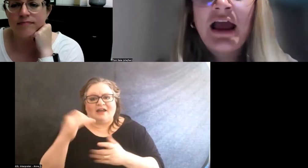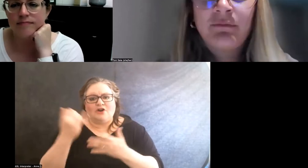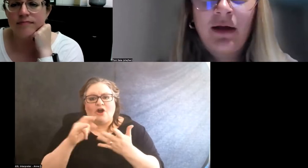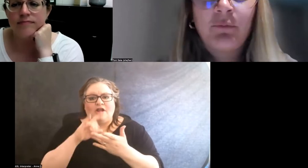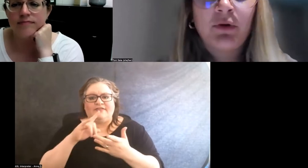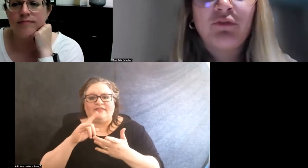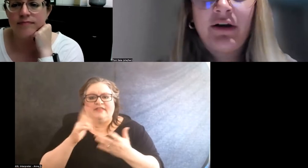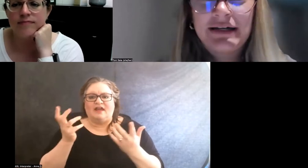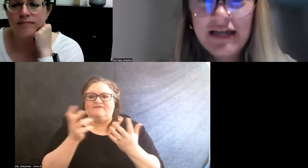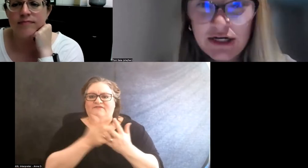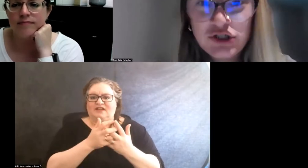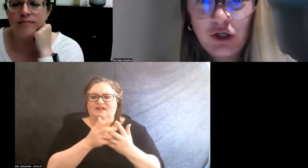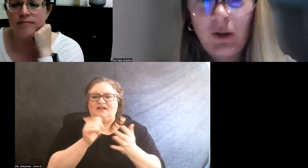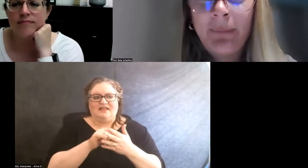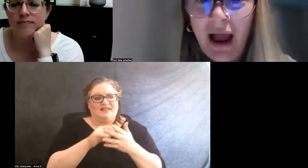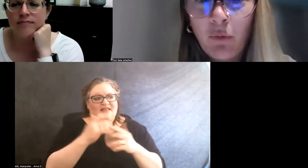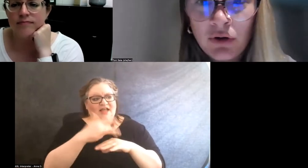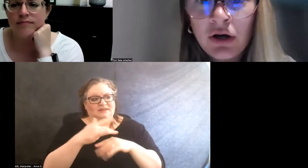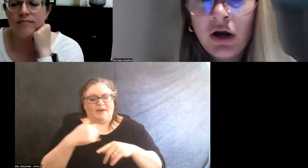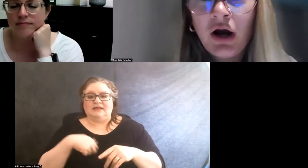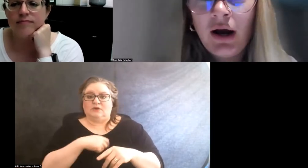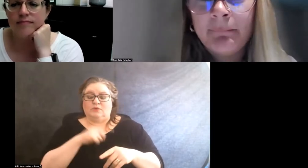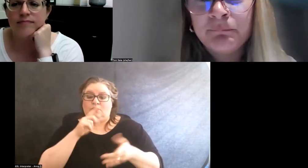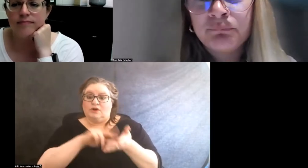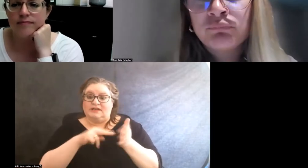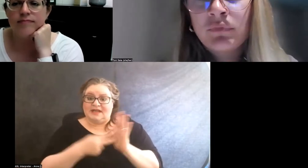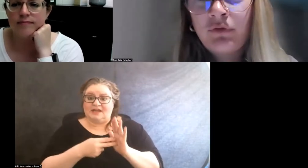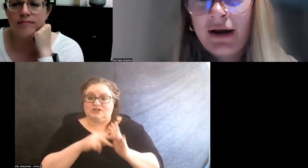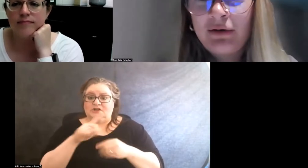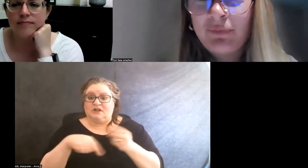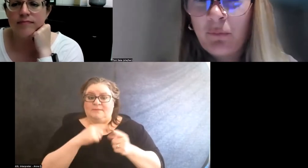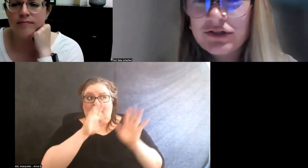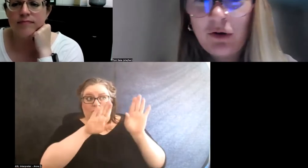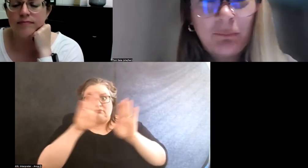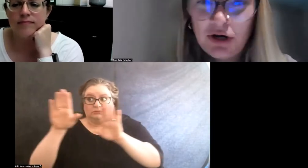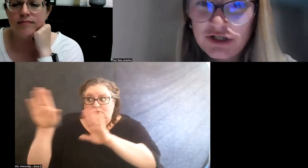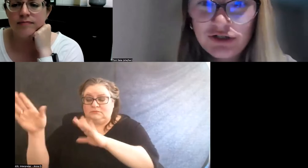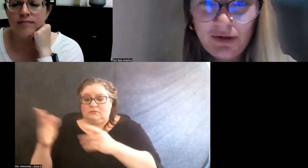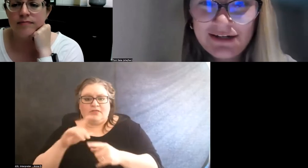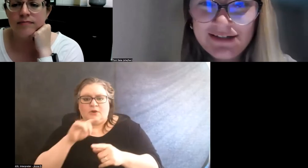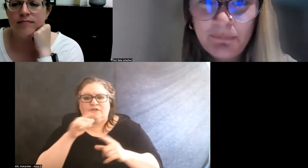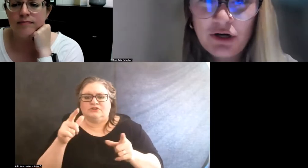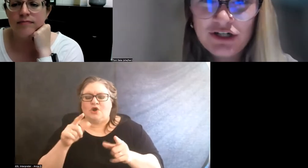and that we were very intentional about, right? If there was no push, when I say push,